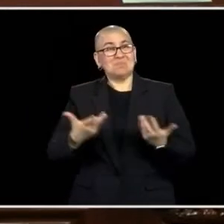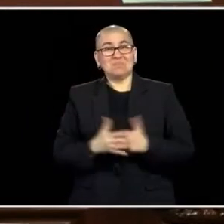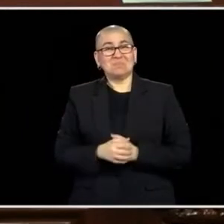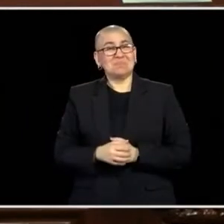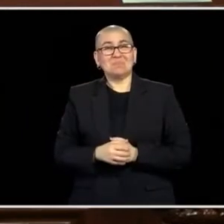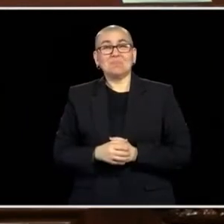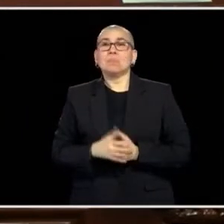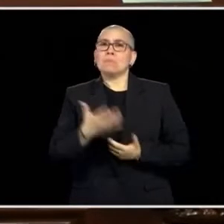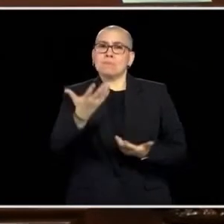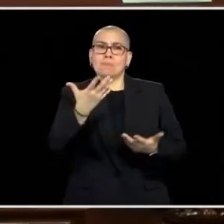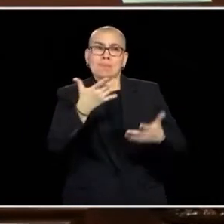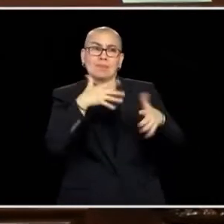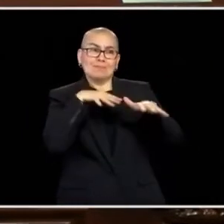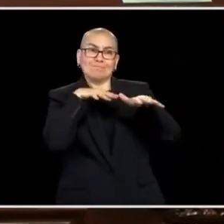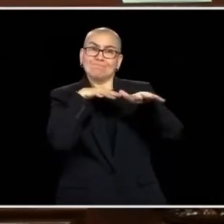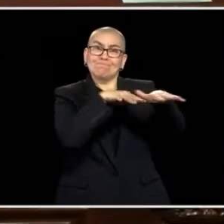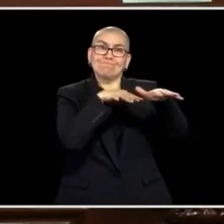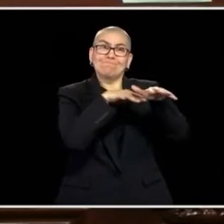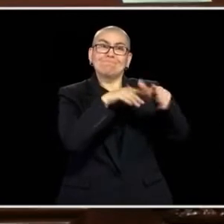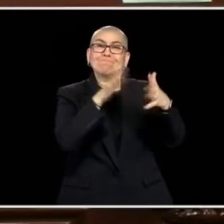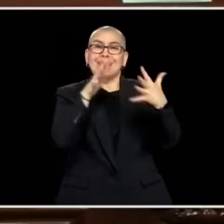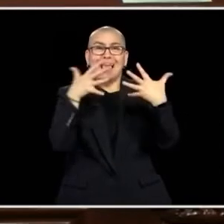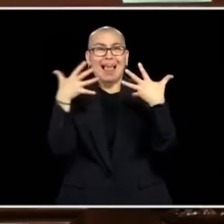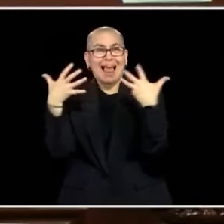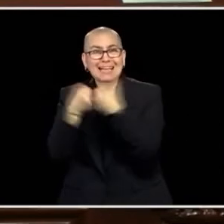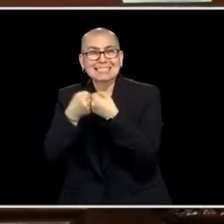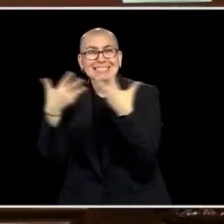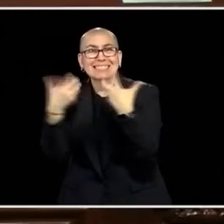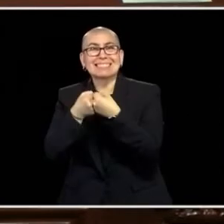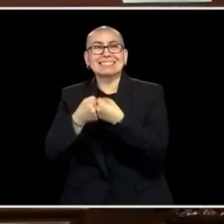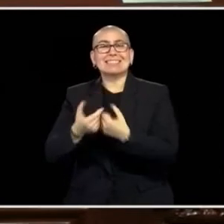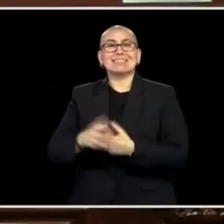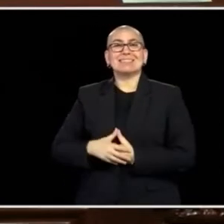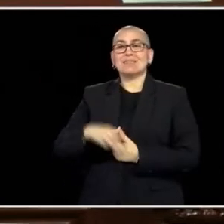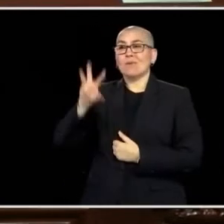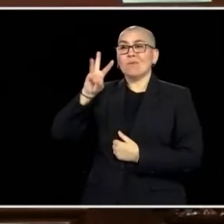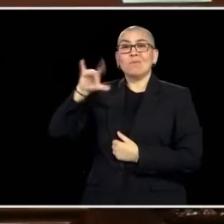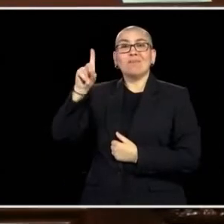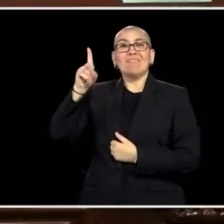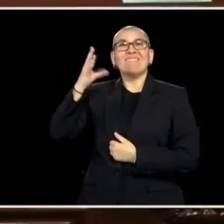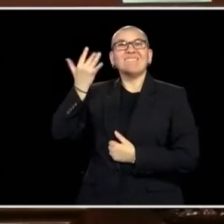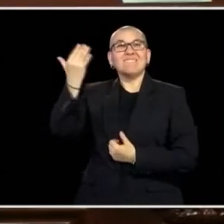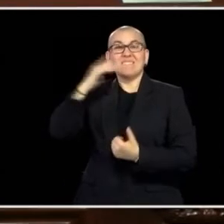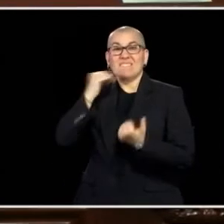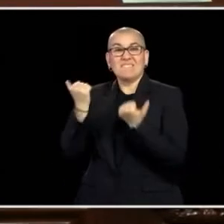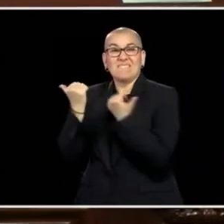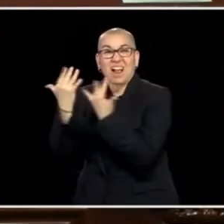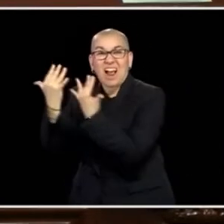TRAFFIC DEATHS, CRIME, WILD FIRES, SEVERE WEATHER, OUR LAW ENFORCEMENT AGENCIES ACROSS